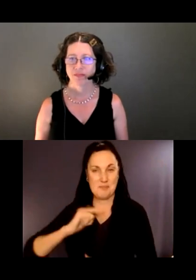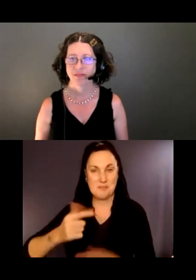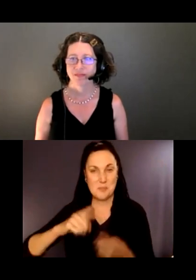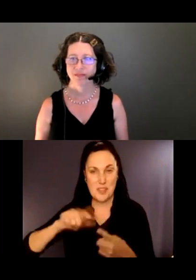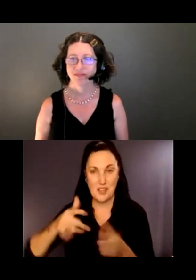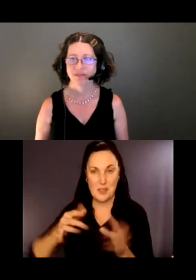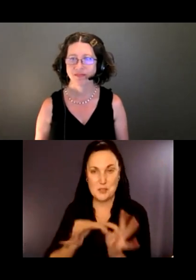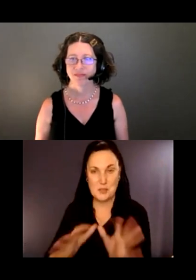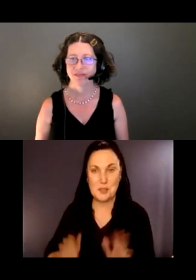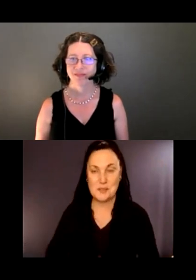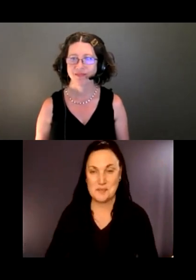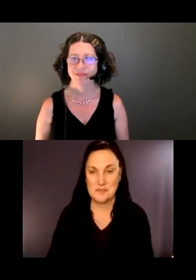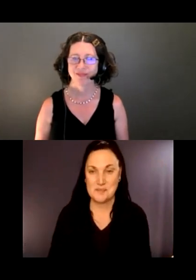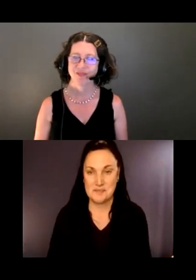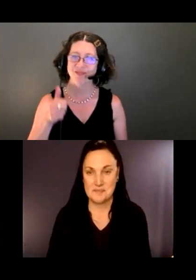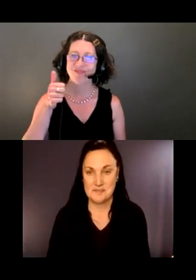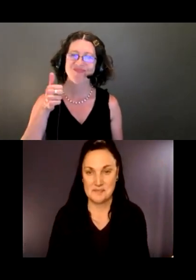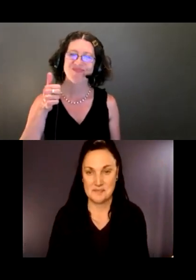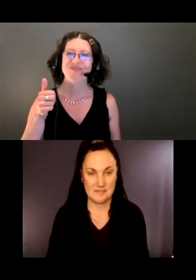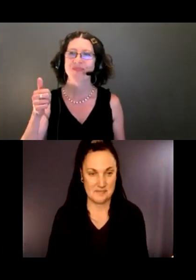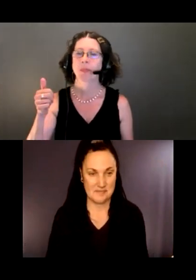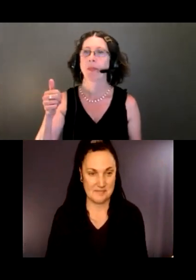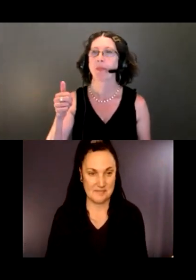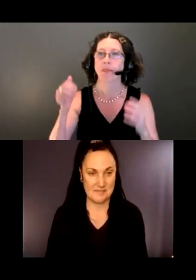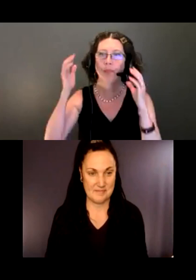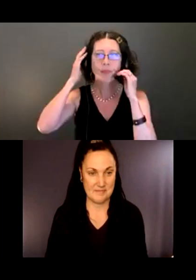I do work in communications for our mitigation and monitoring group.